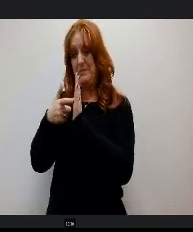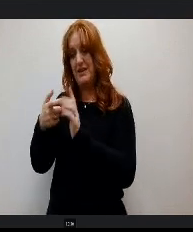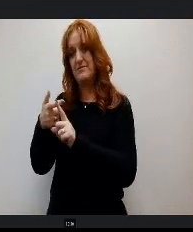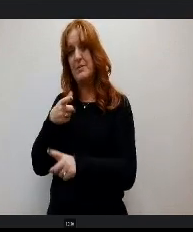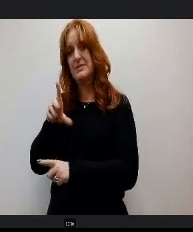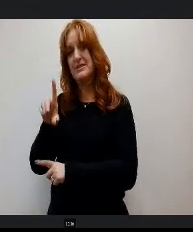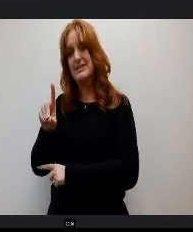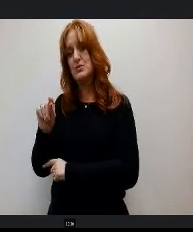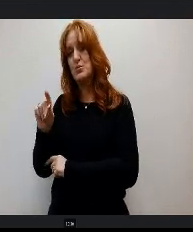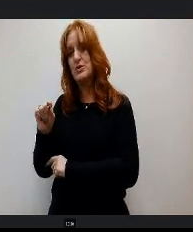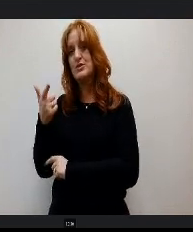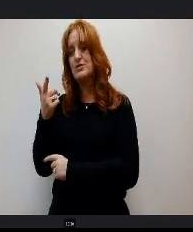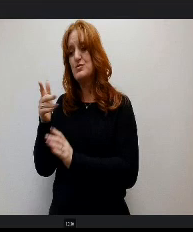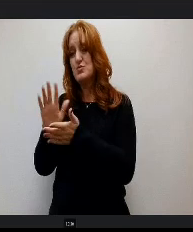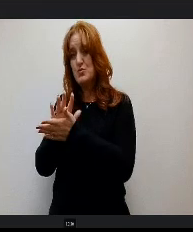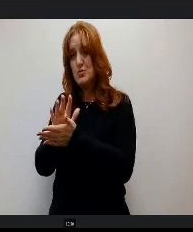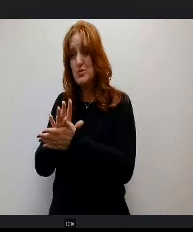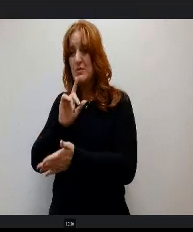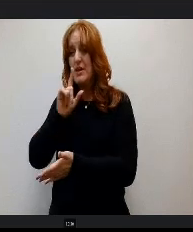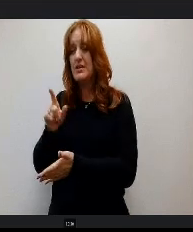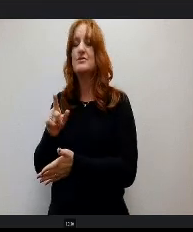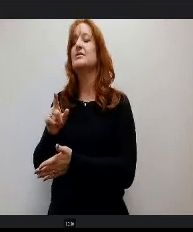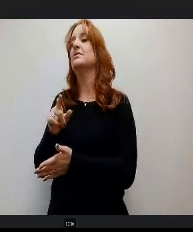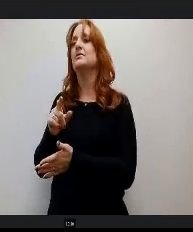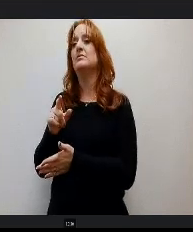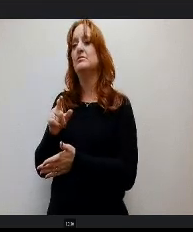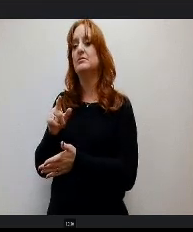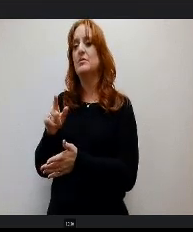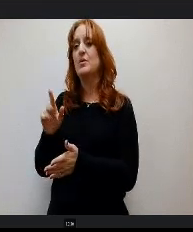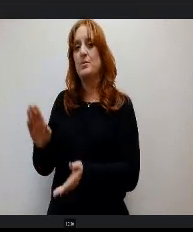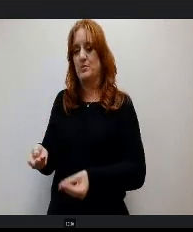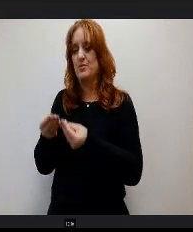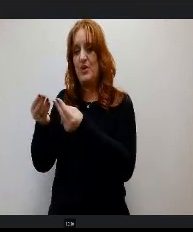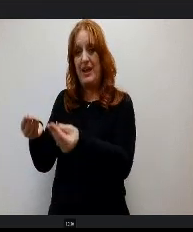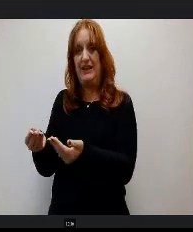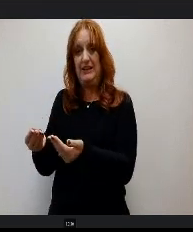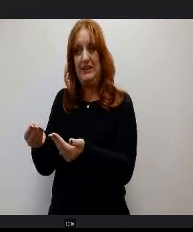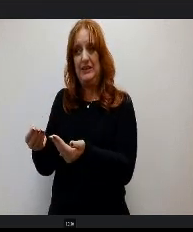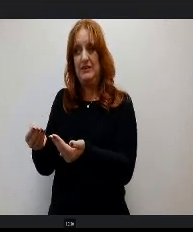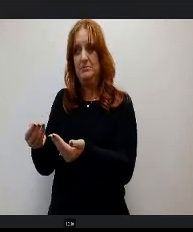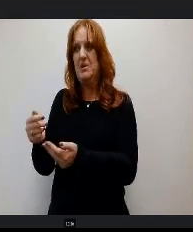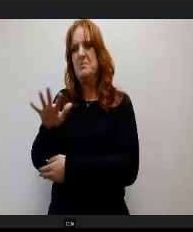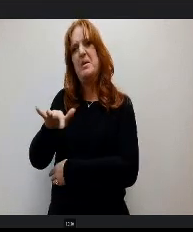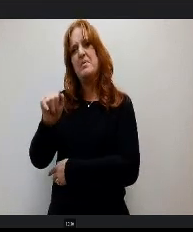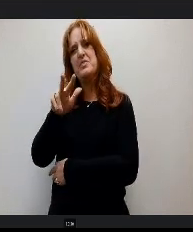That we actually went, we provided, Challenger provided bout $36,000 in free programming.